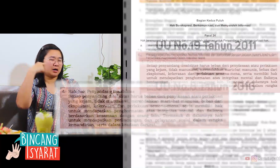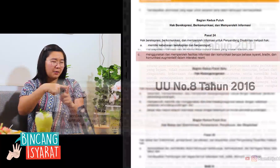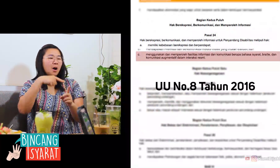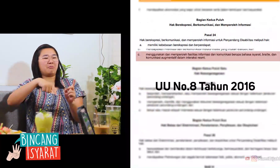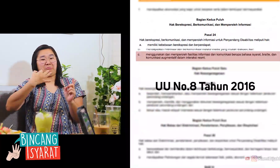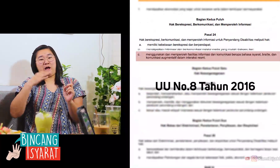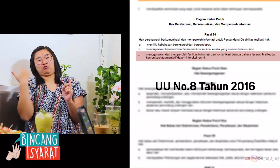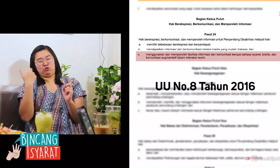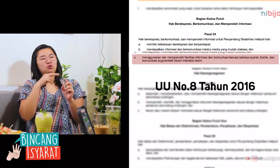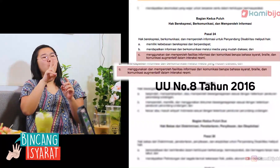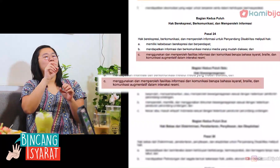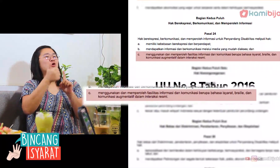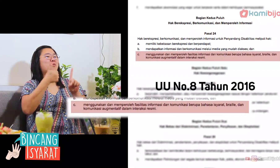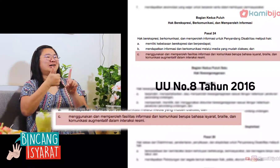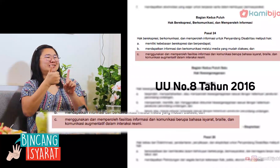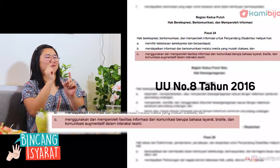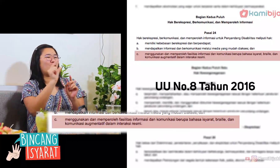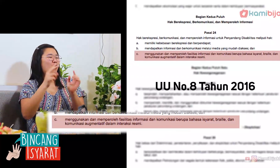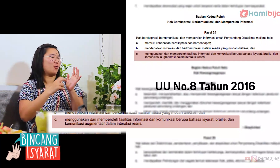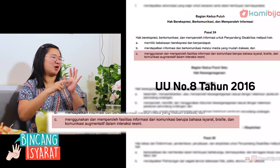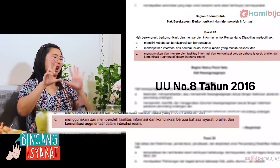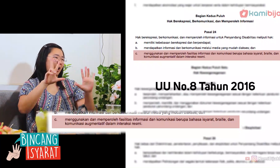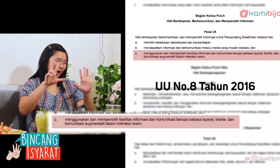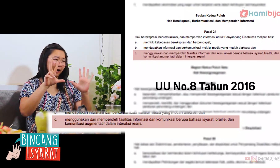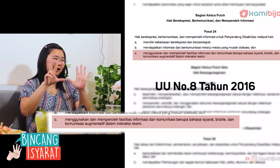and only yesterday was No.8 2016.